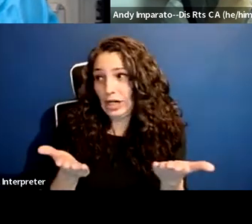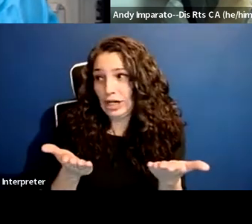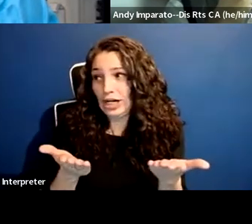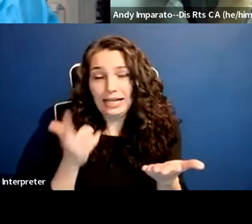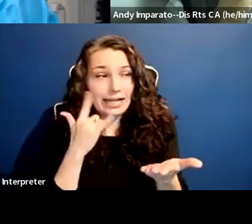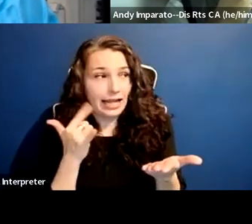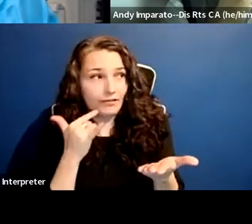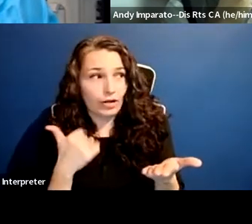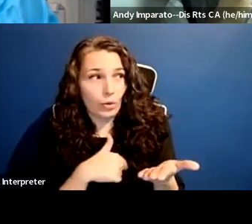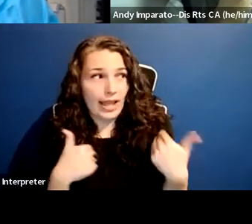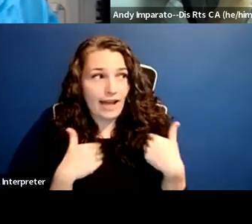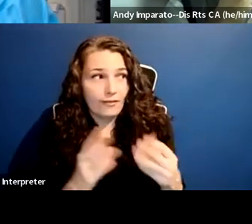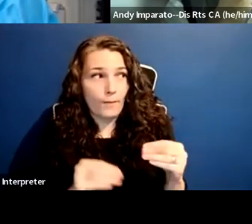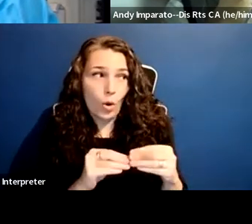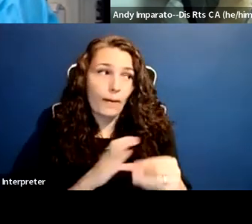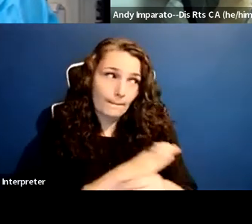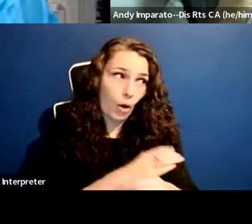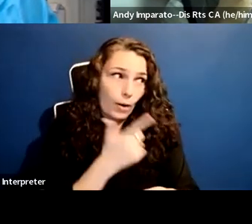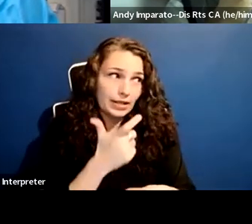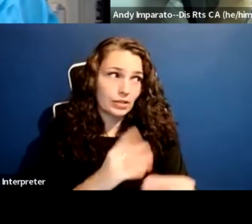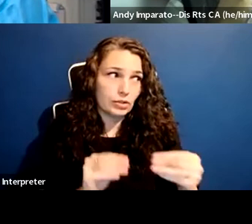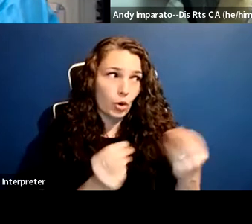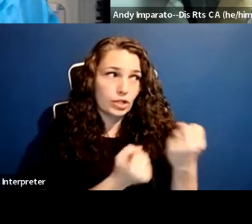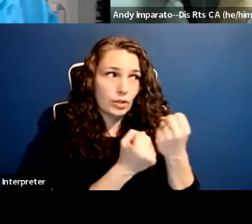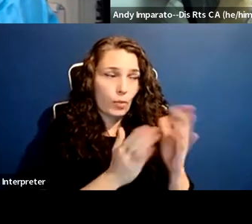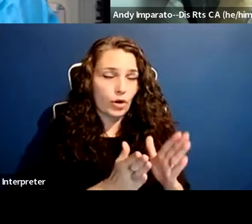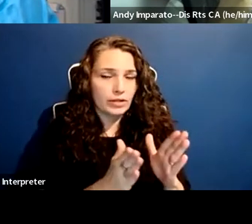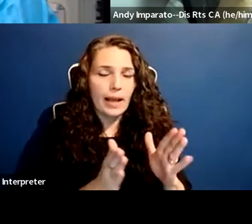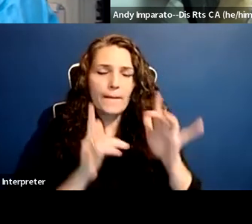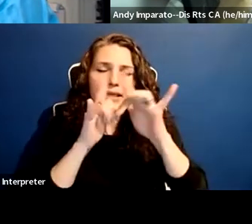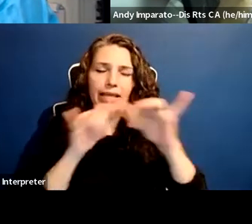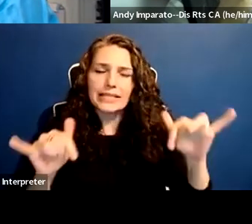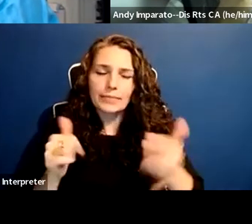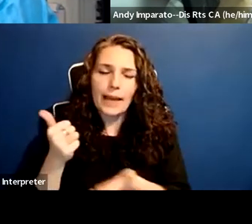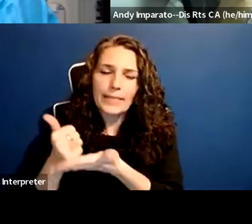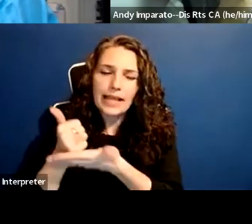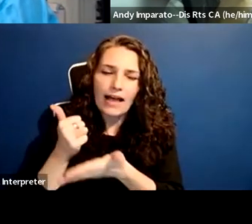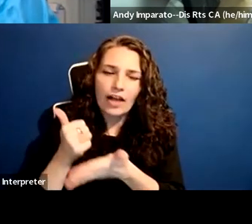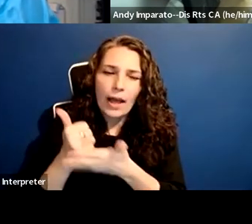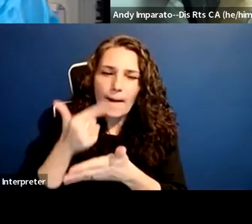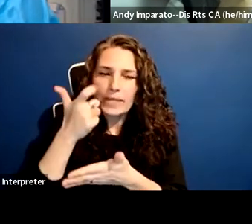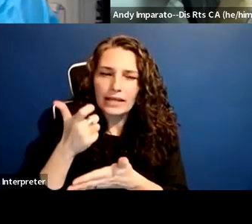I also think it's so helpful because it starts to embed disability as an issue